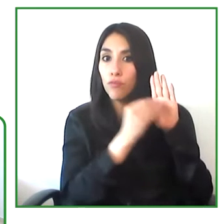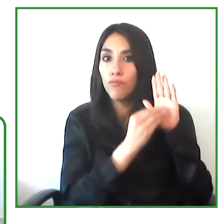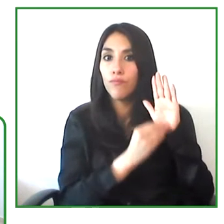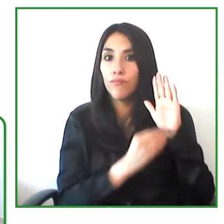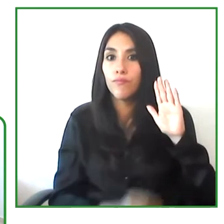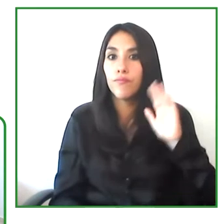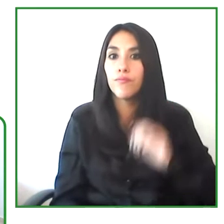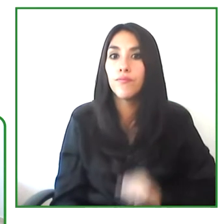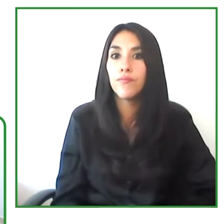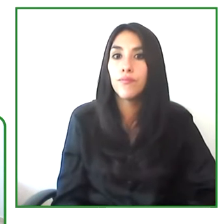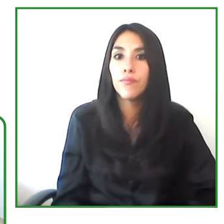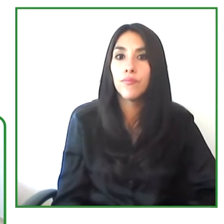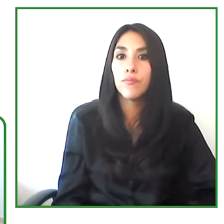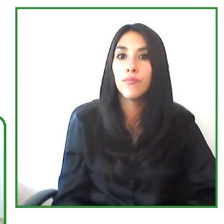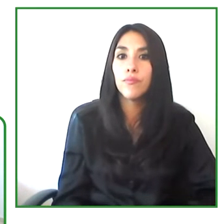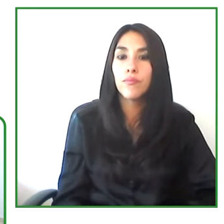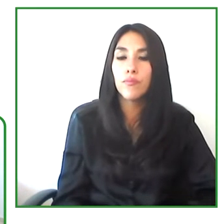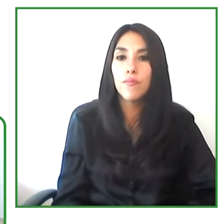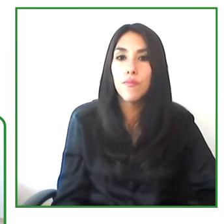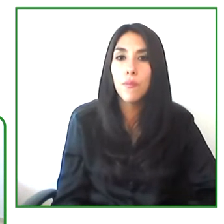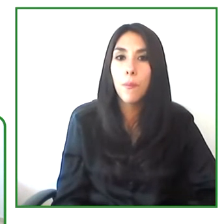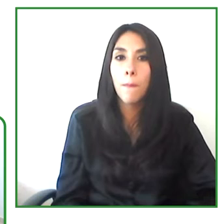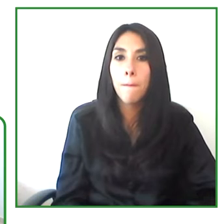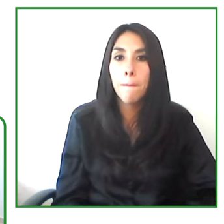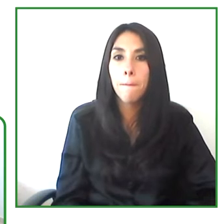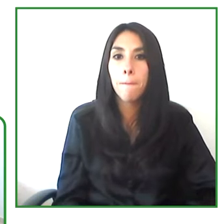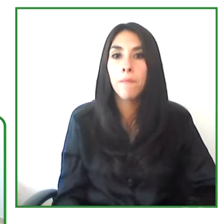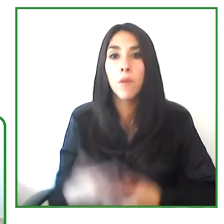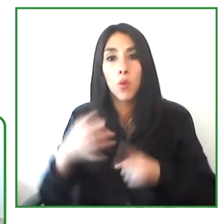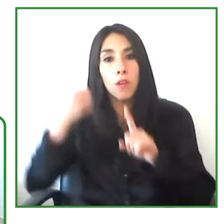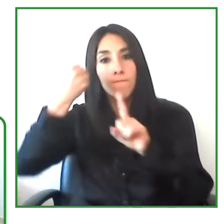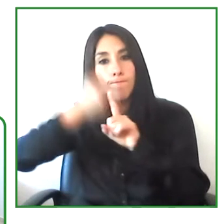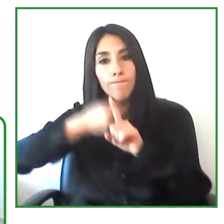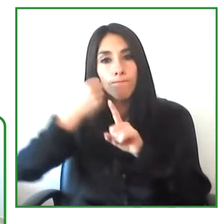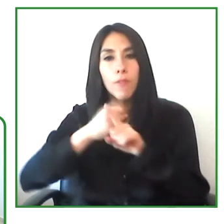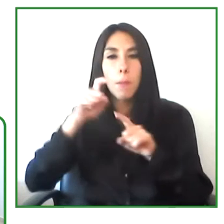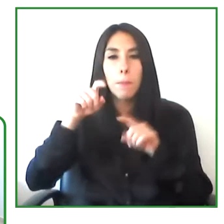And we can see their their focus on the rights